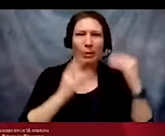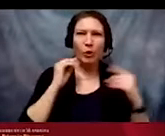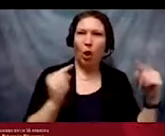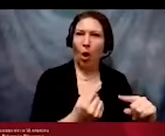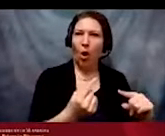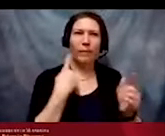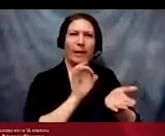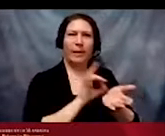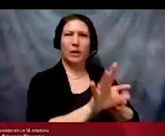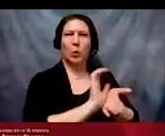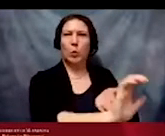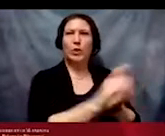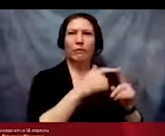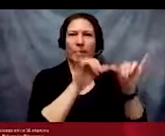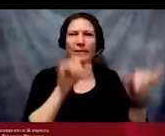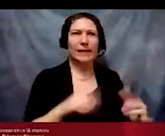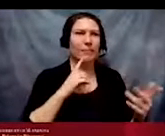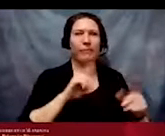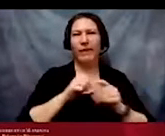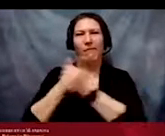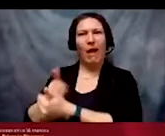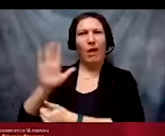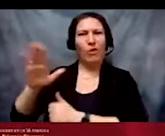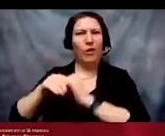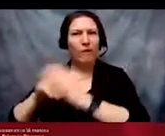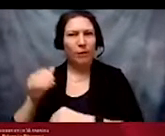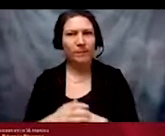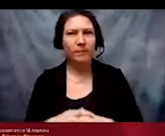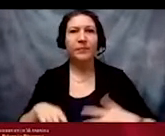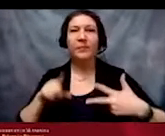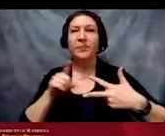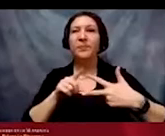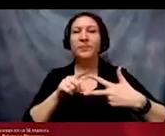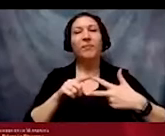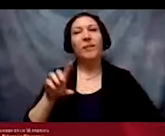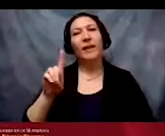Second, the deficit ideology detour is when we focus